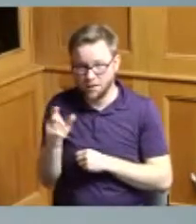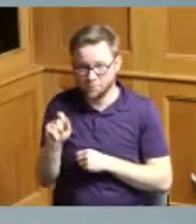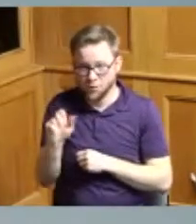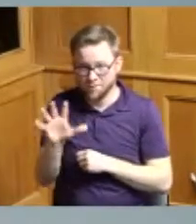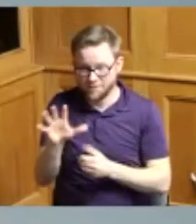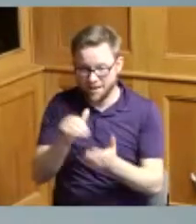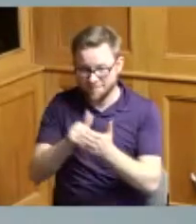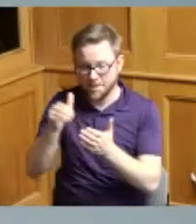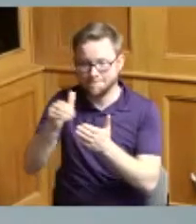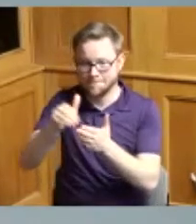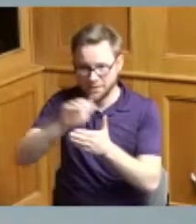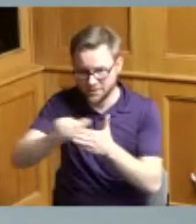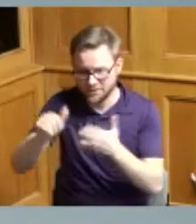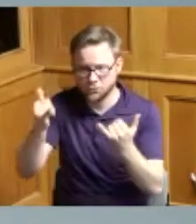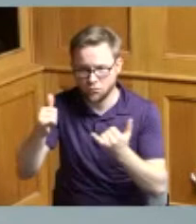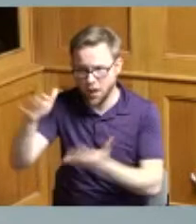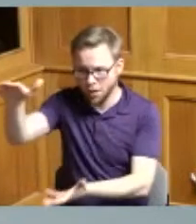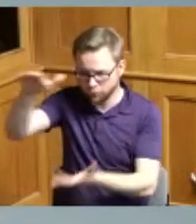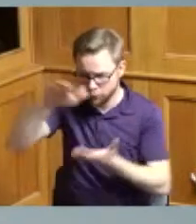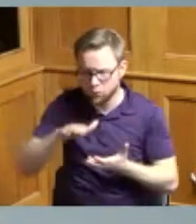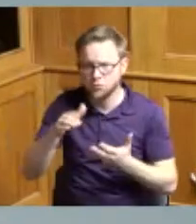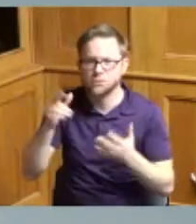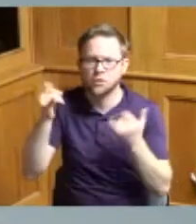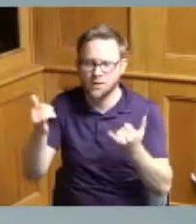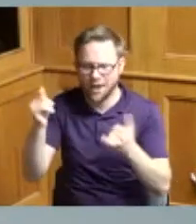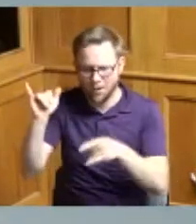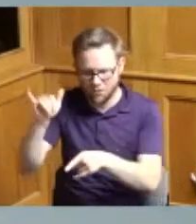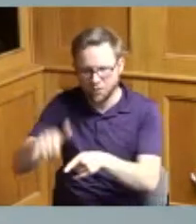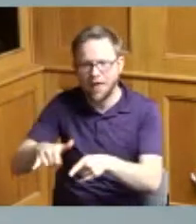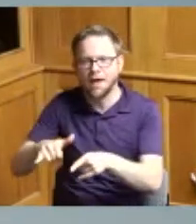so this just allows us to appropriate those dollars so that they're there to get out